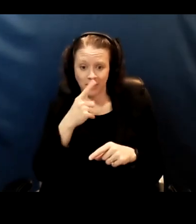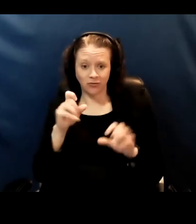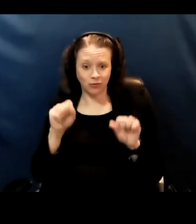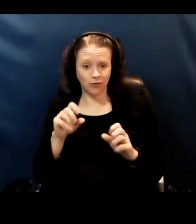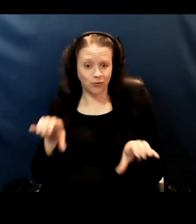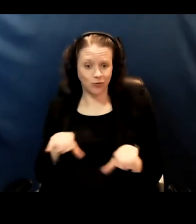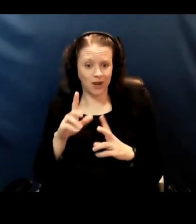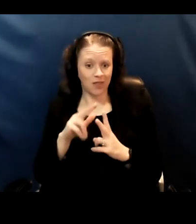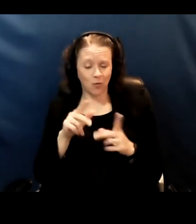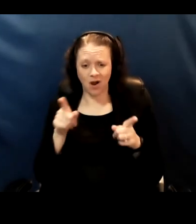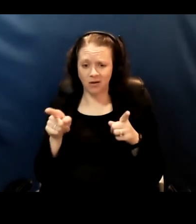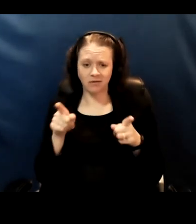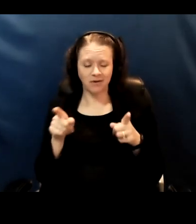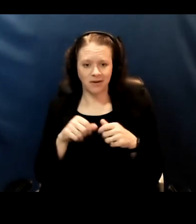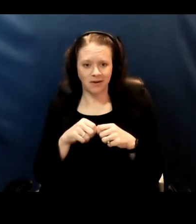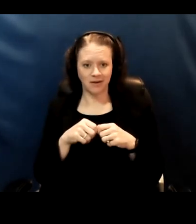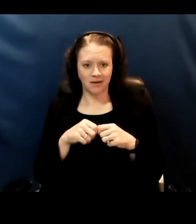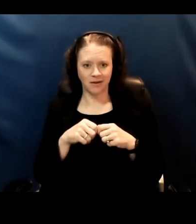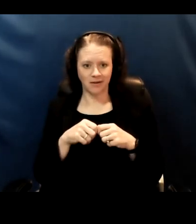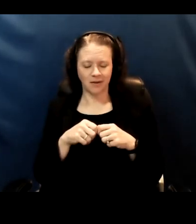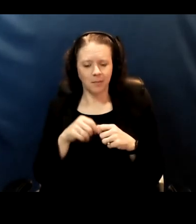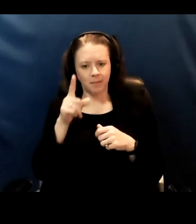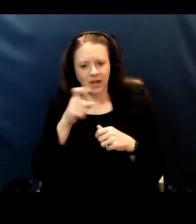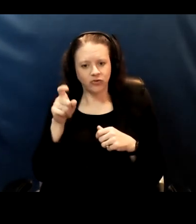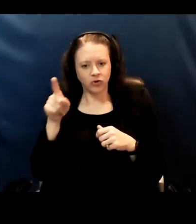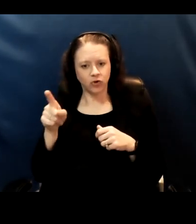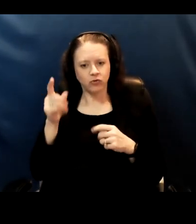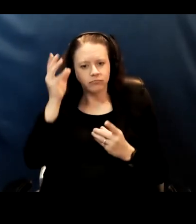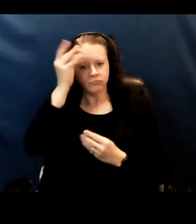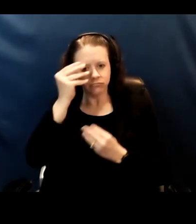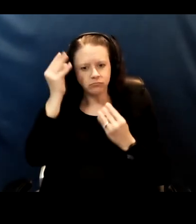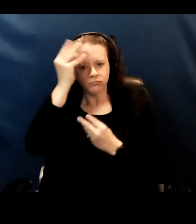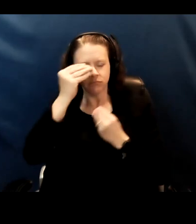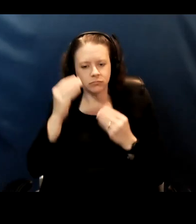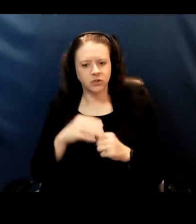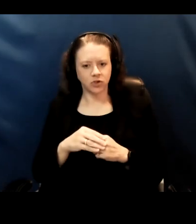because it's gonna be a well thought out decision. And so draw a line on a piece of paper,